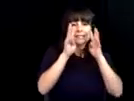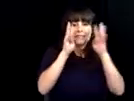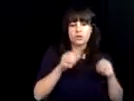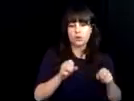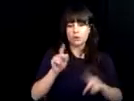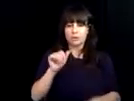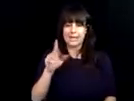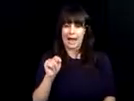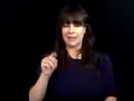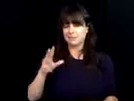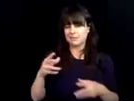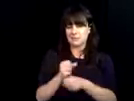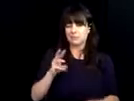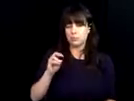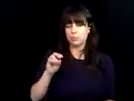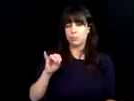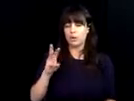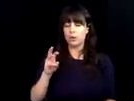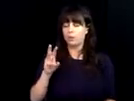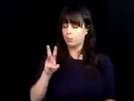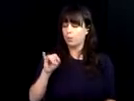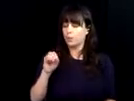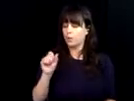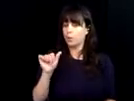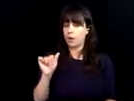of the workforce innovation and opportunities act